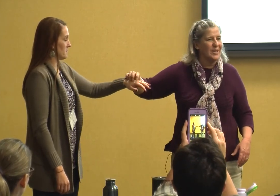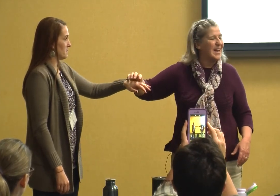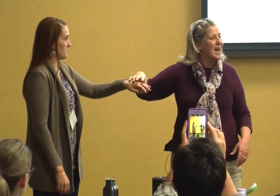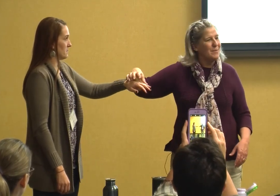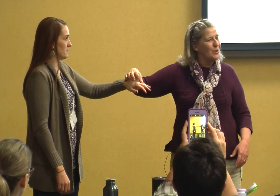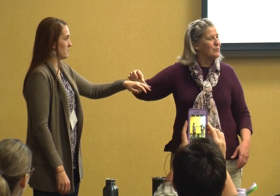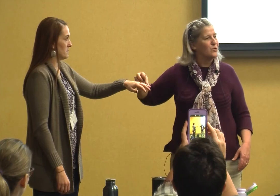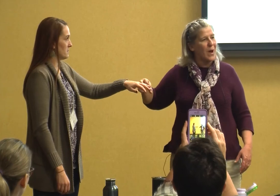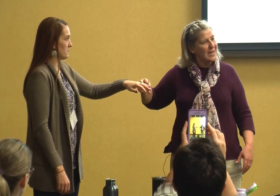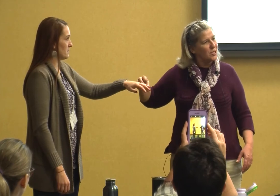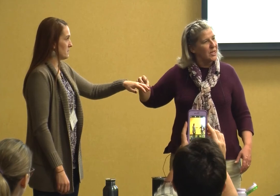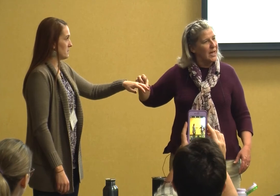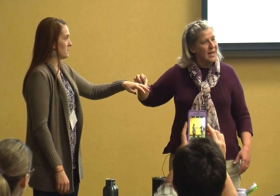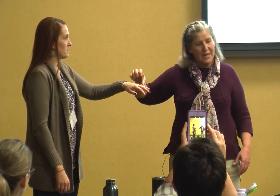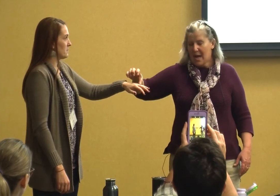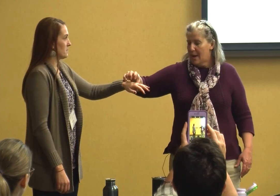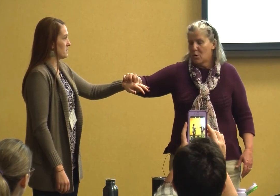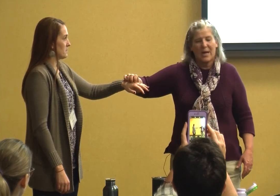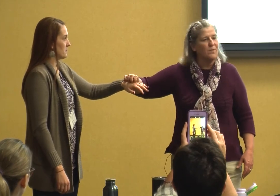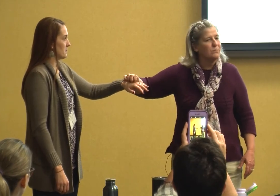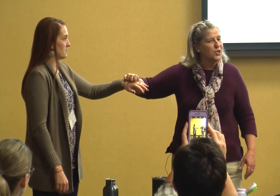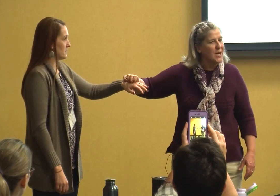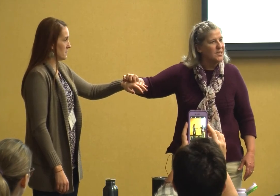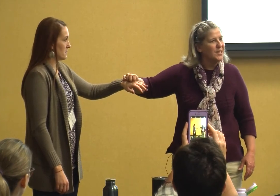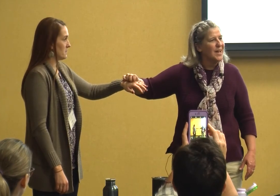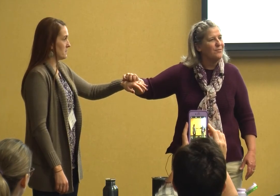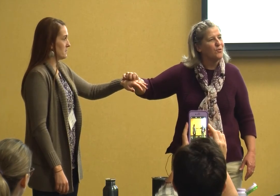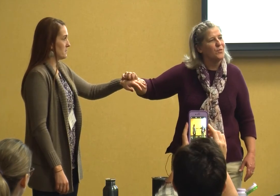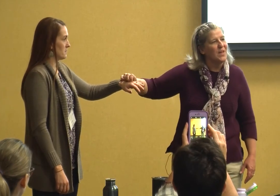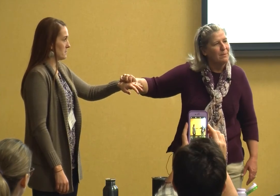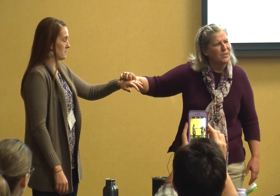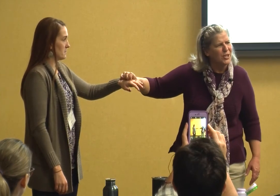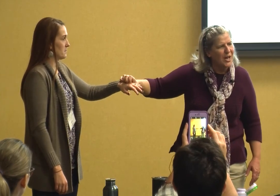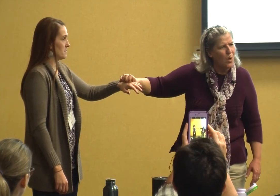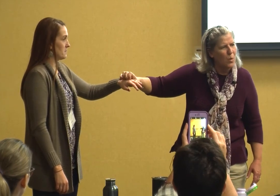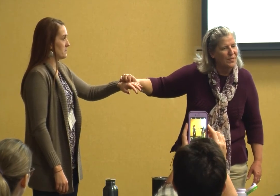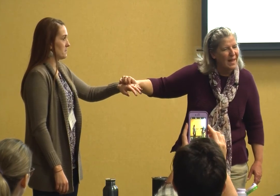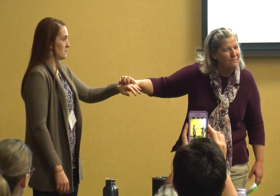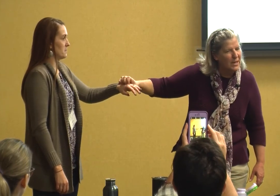now I'm not gonna scratch the kid I'm gonna give them just enough for them to know what that feels